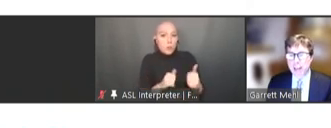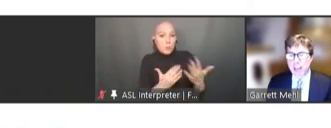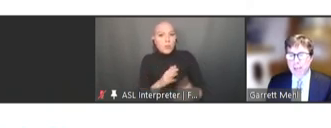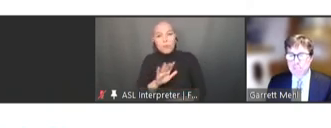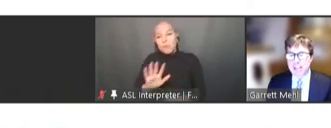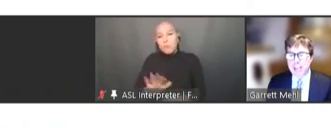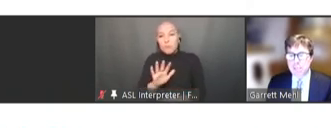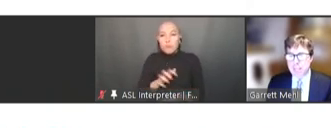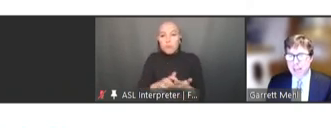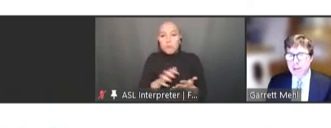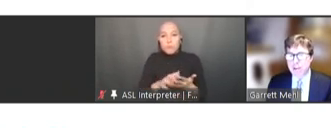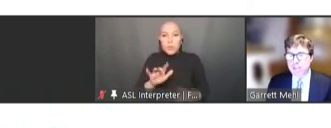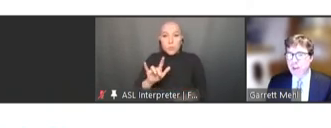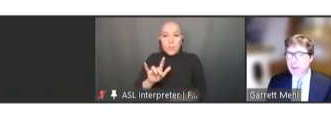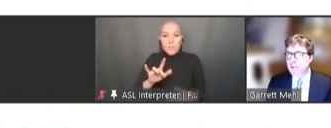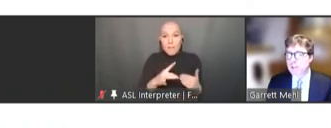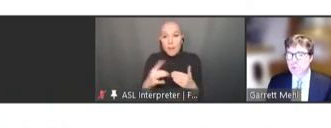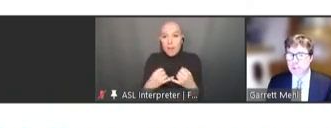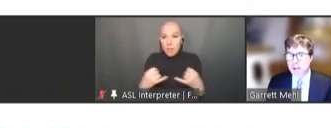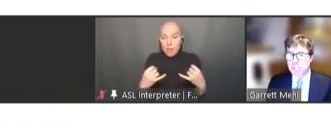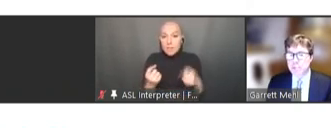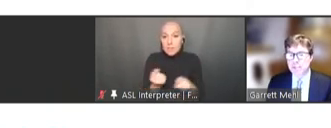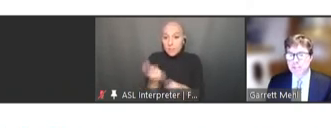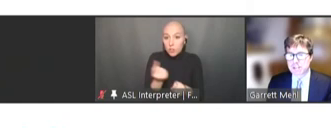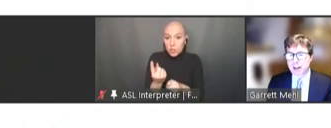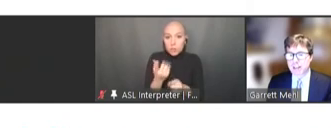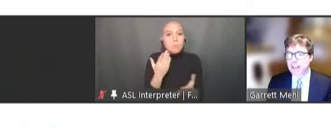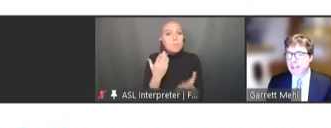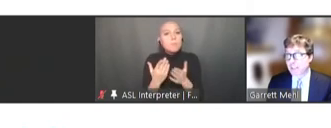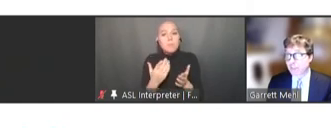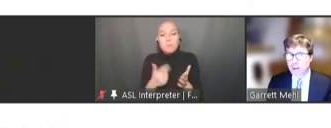and it may take many years for countries to adopt these guidelines, if at all.